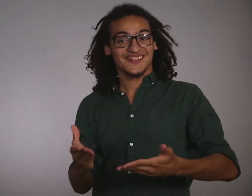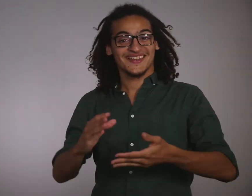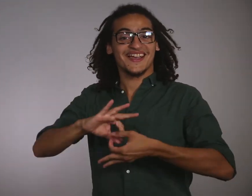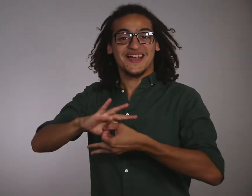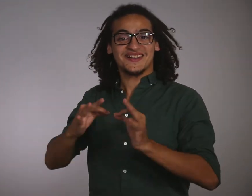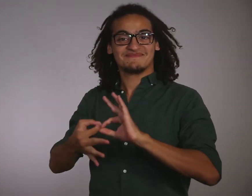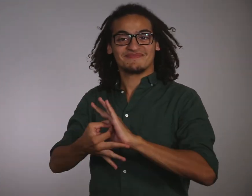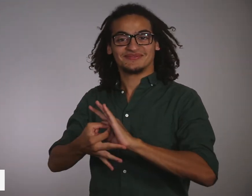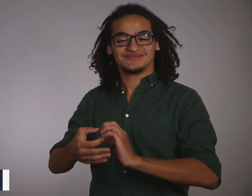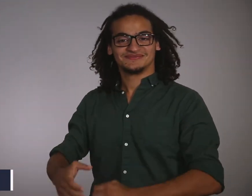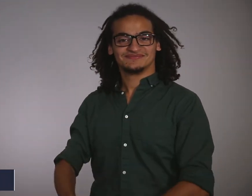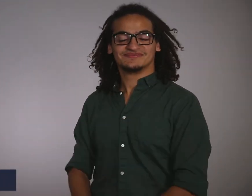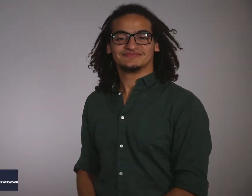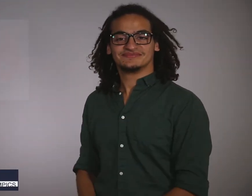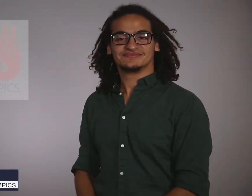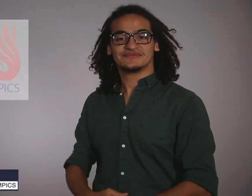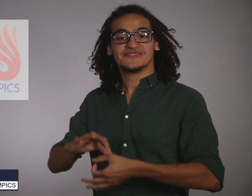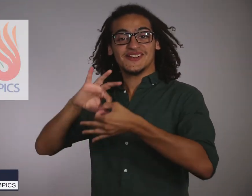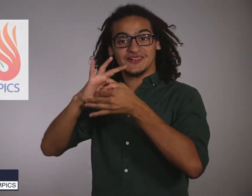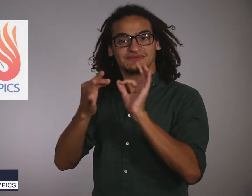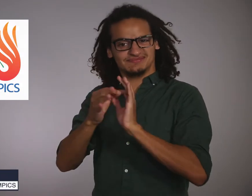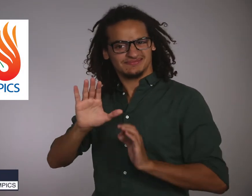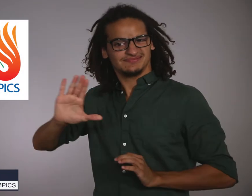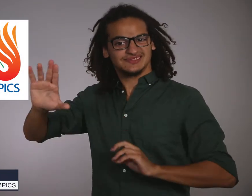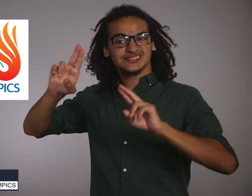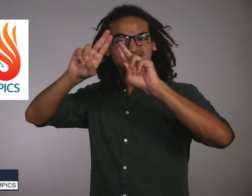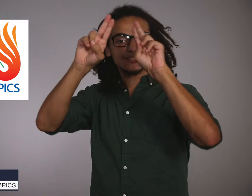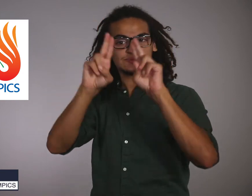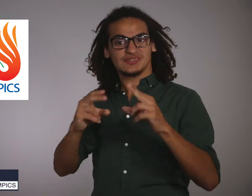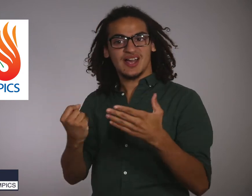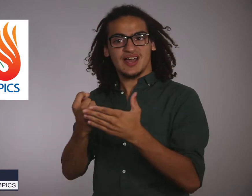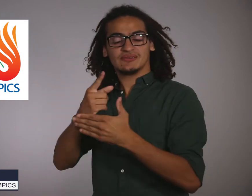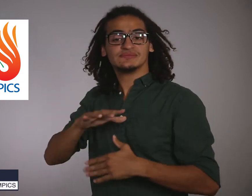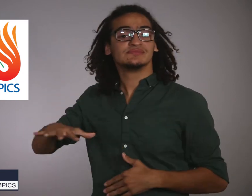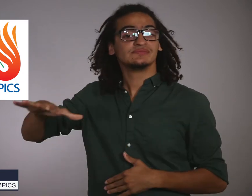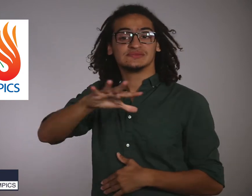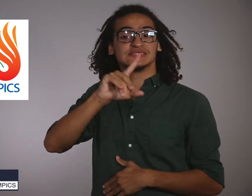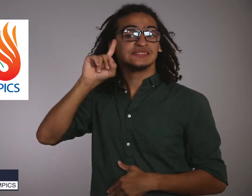Welcome to the Deaflympics! The Deaflympics is an international event